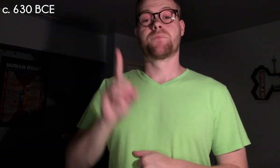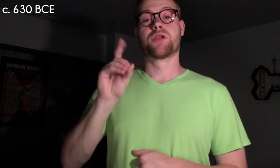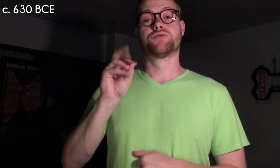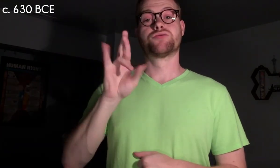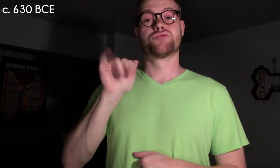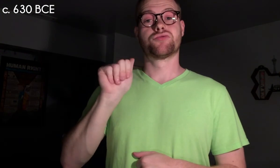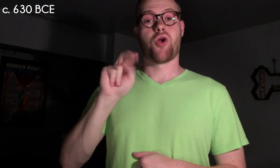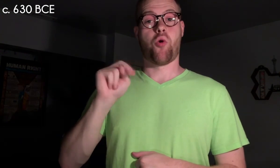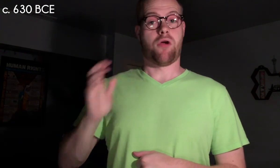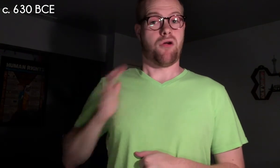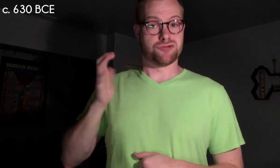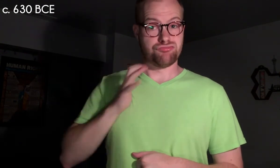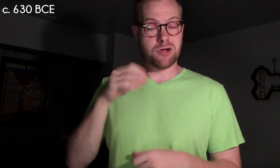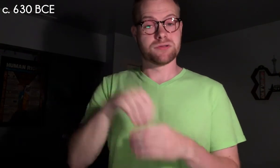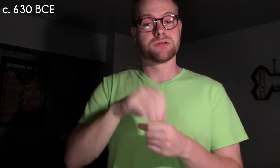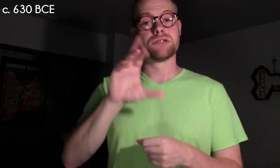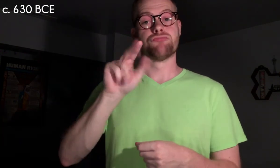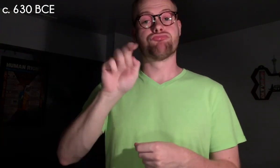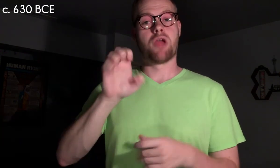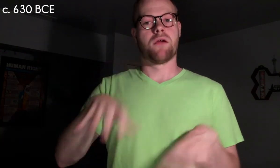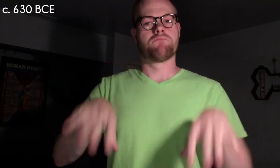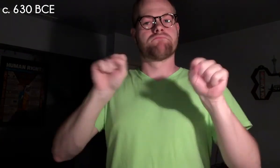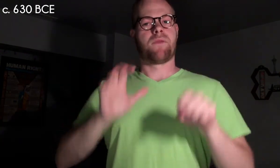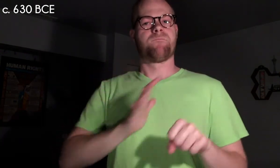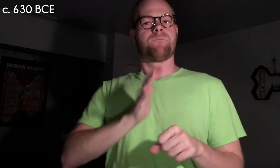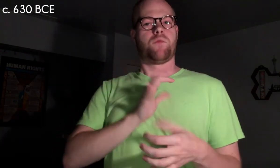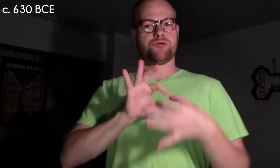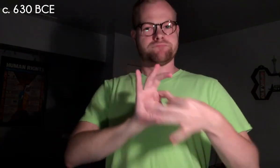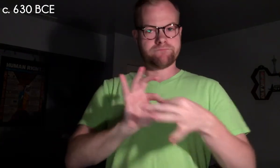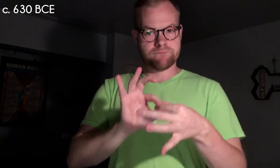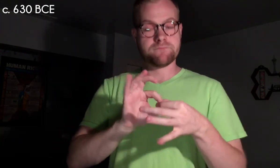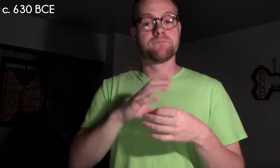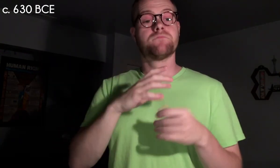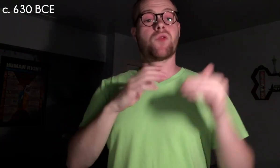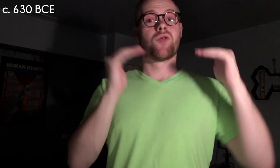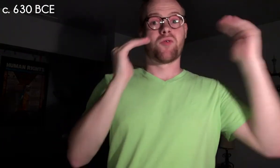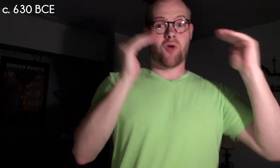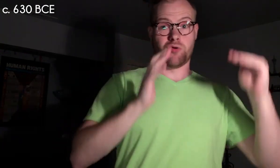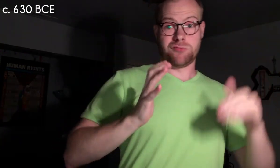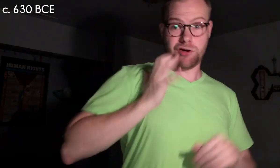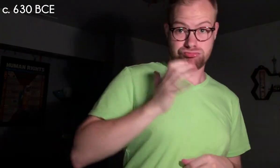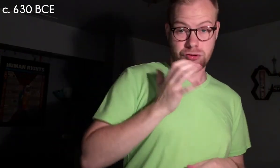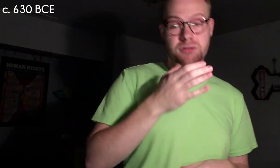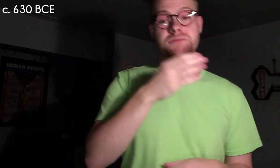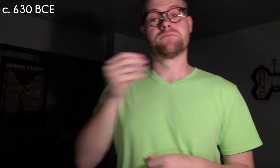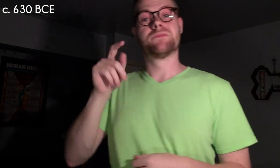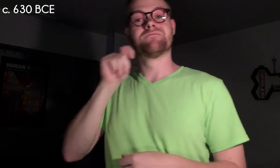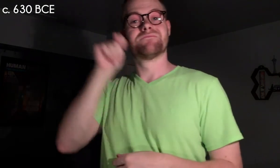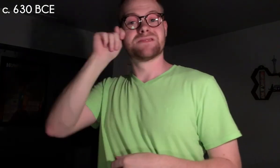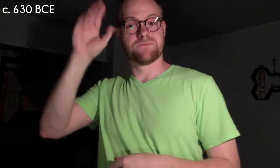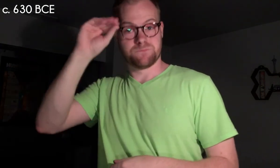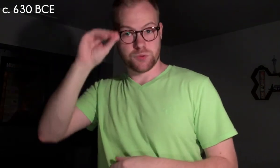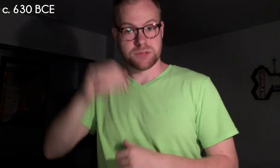c. 630 BCE Dorian aristocrats in Crete adopt formal relations between adult aristocrats and adolescent boys.